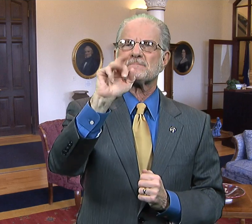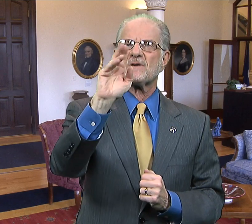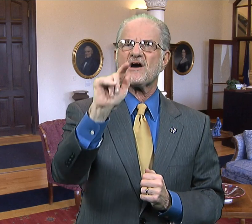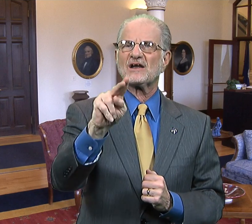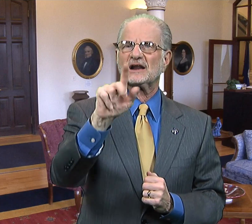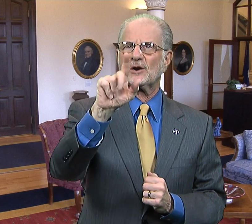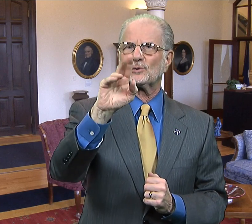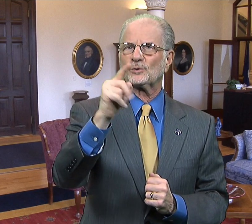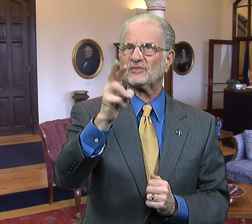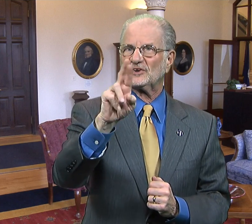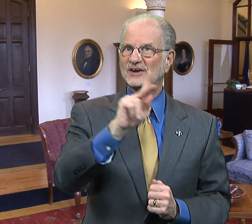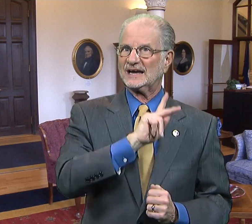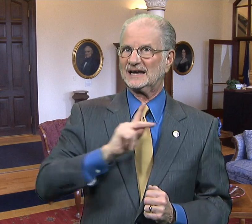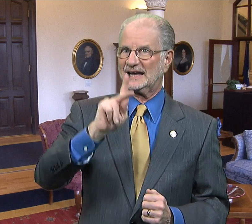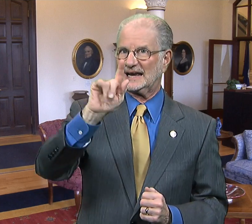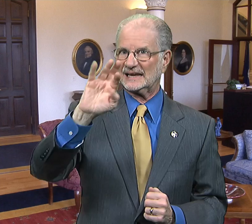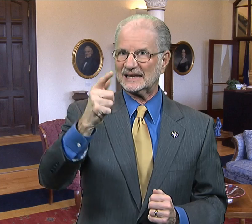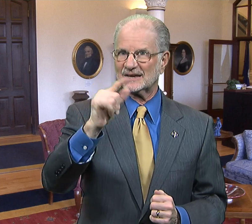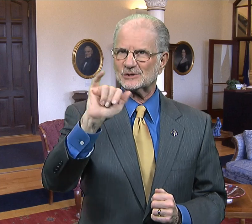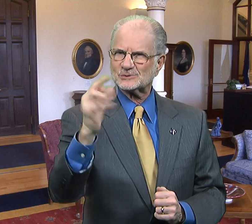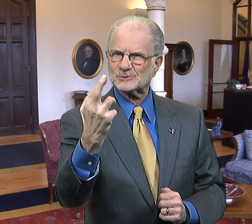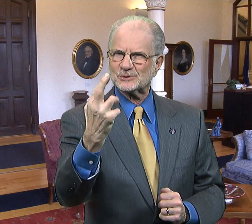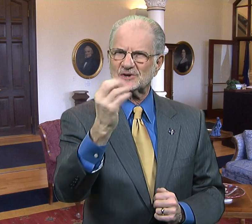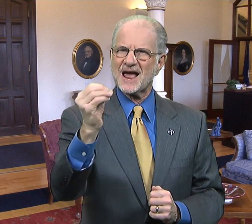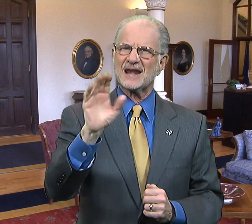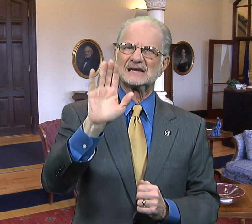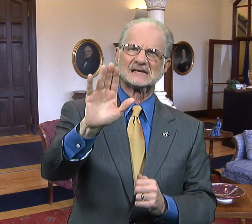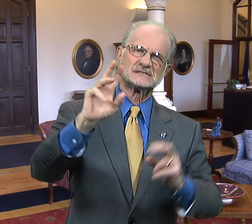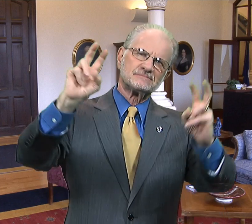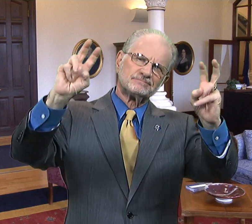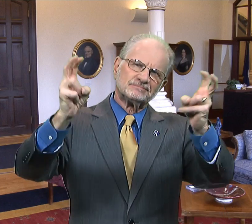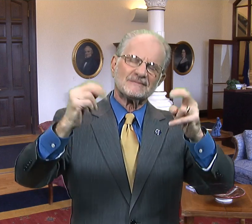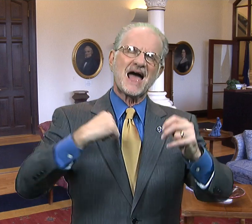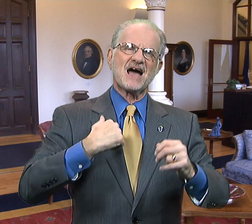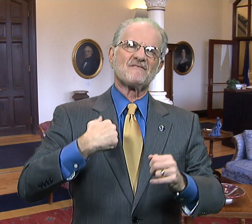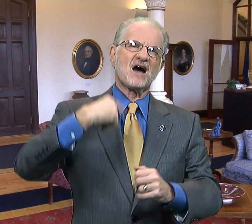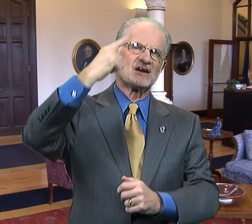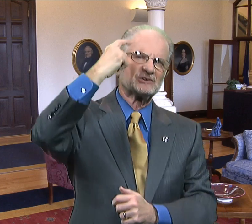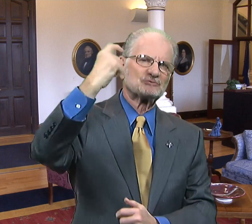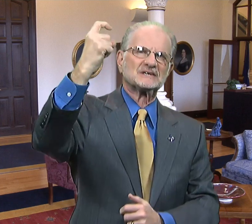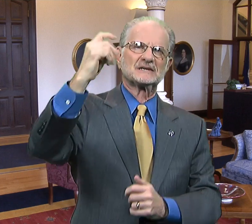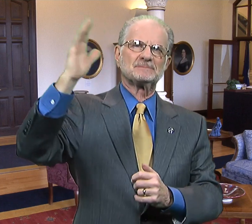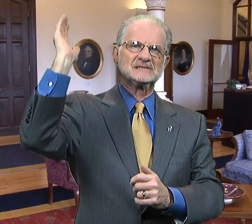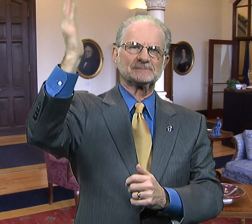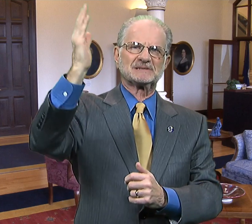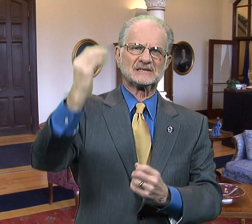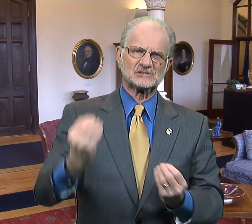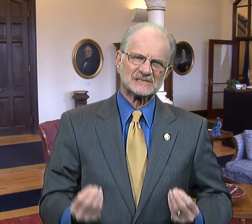Martin Luther King, Jr. and his "I Have a Dream" speech